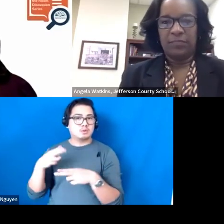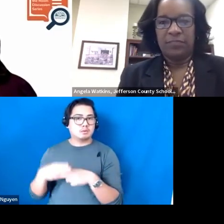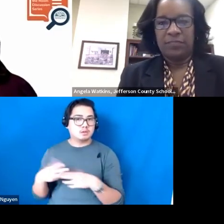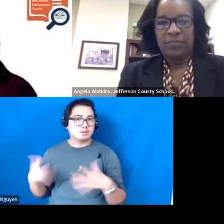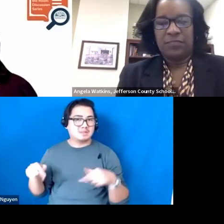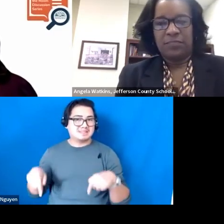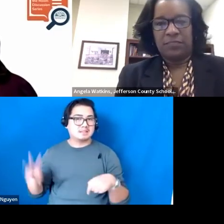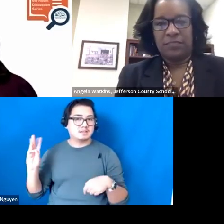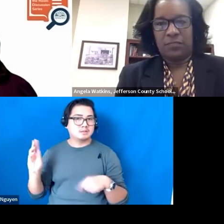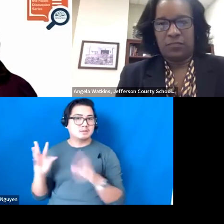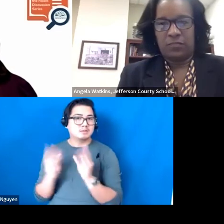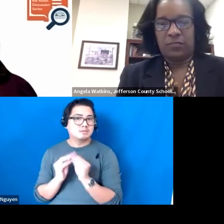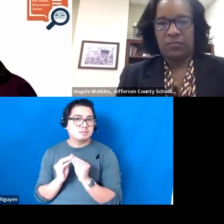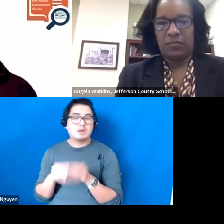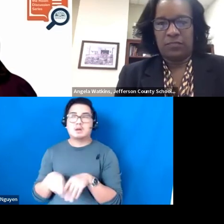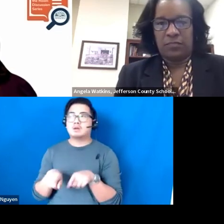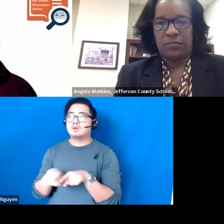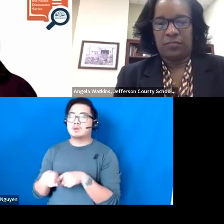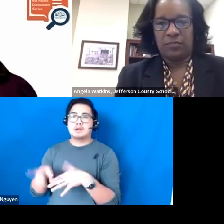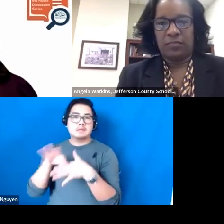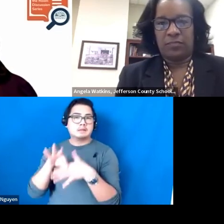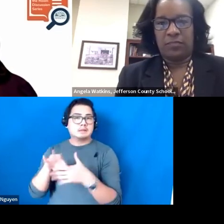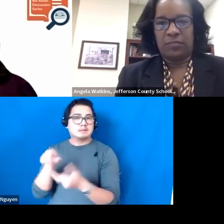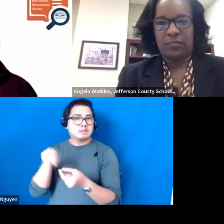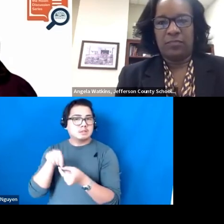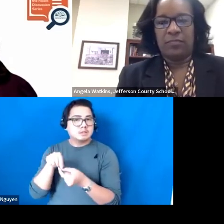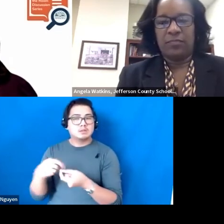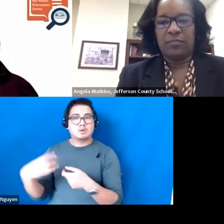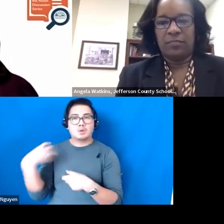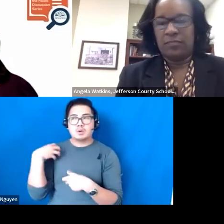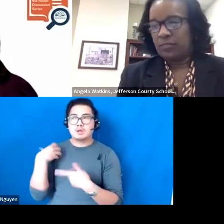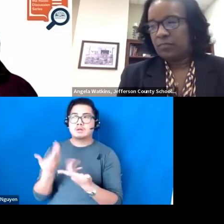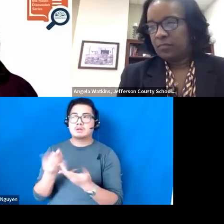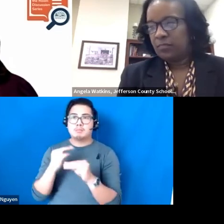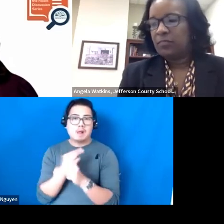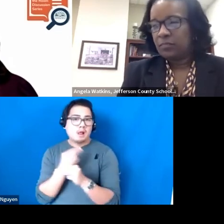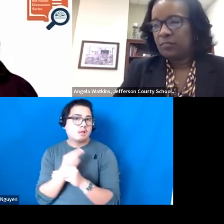Content specific coaching in Reading and Math tends to show greater effect on teaching and